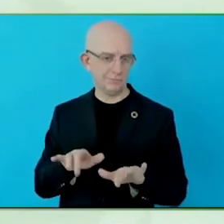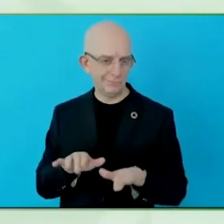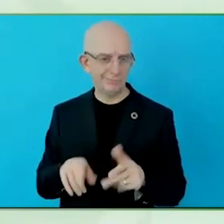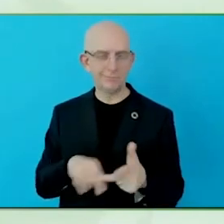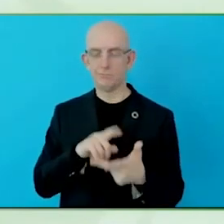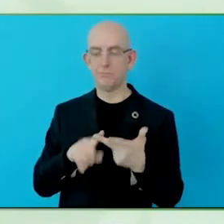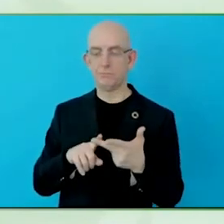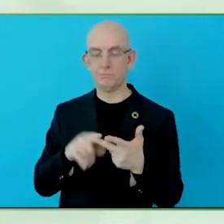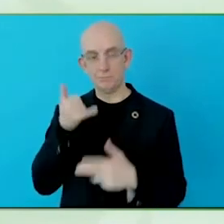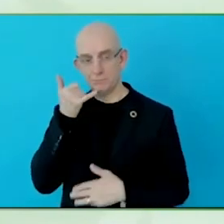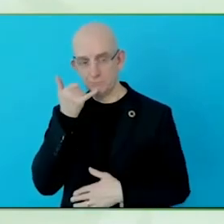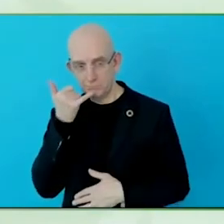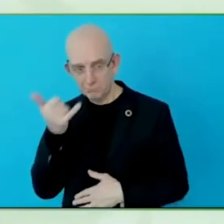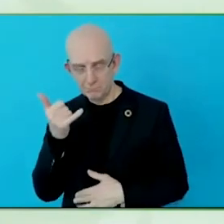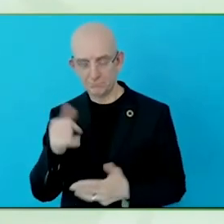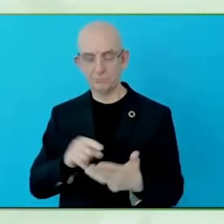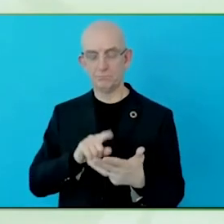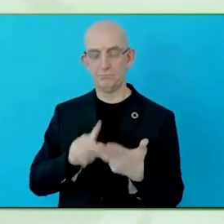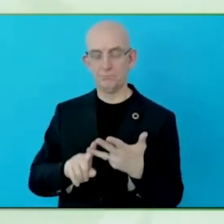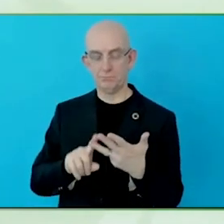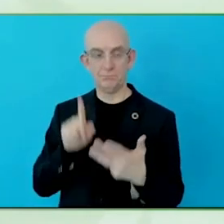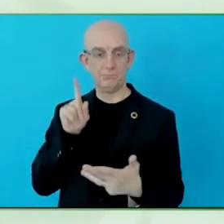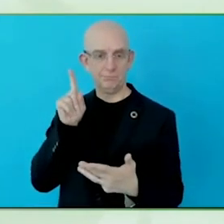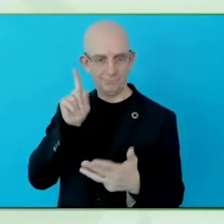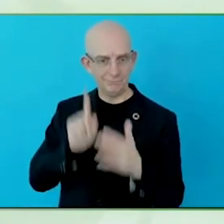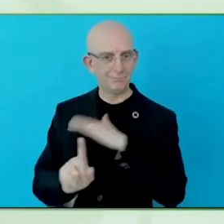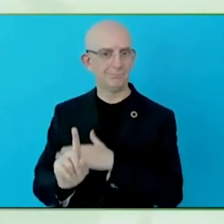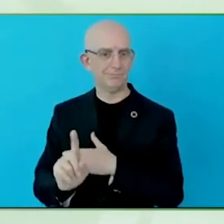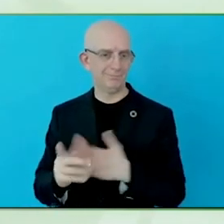I think one of the biggest challenges, and that is also based